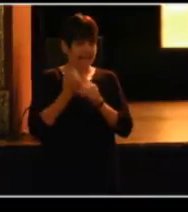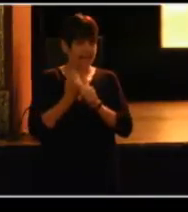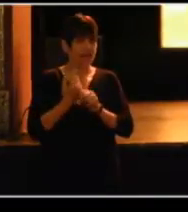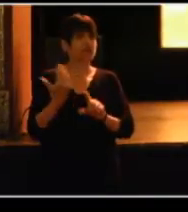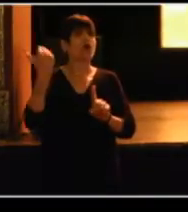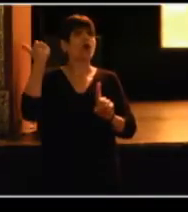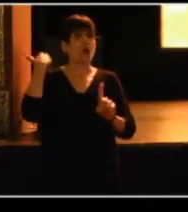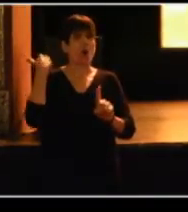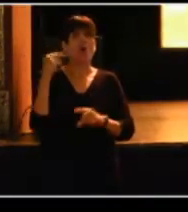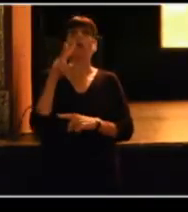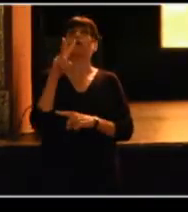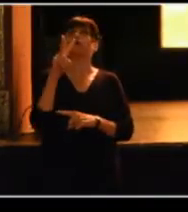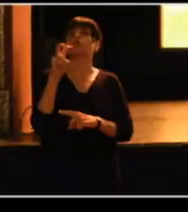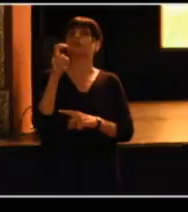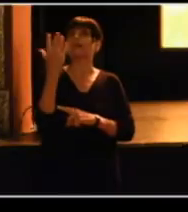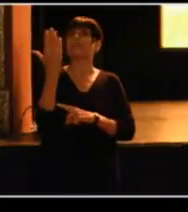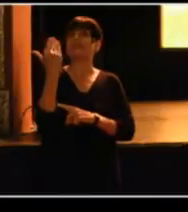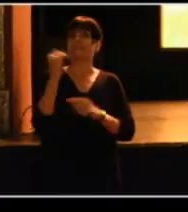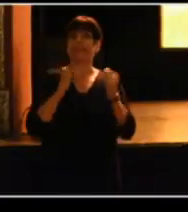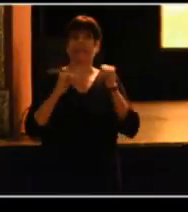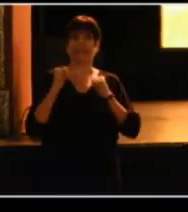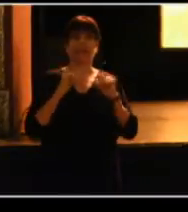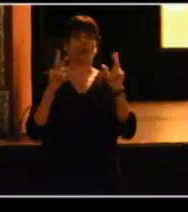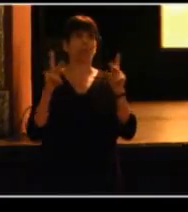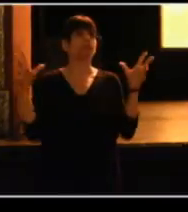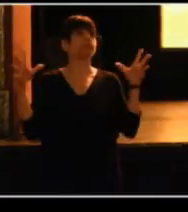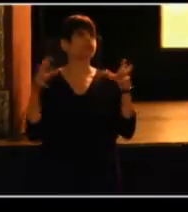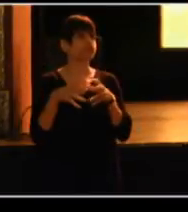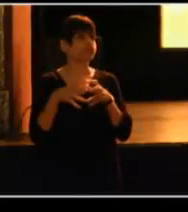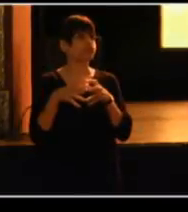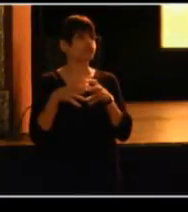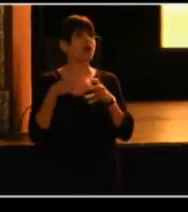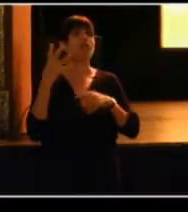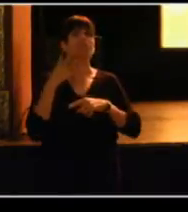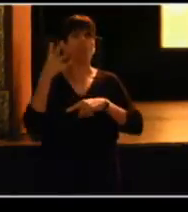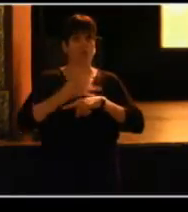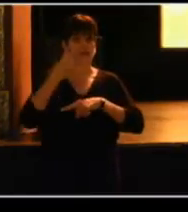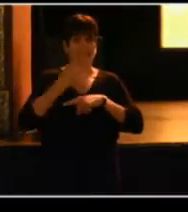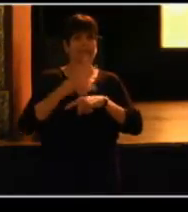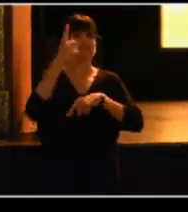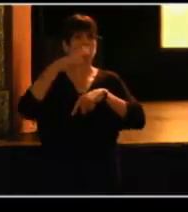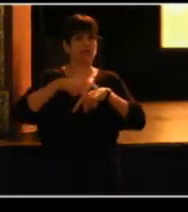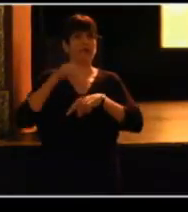that 215 theater people gathered for four days on Yale's campus